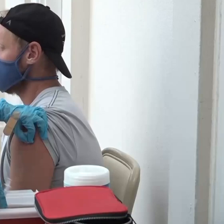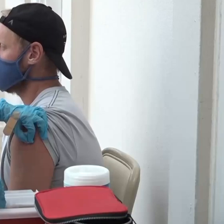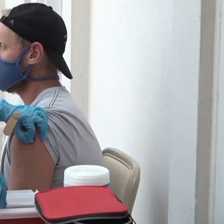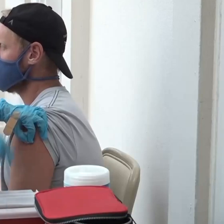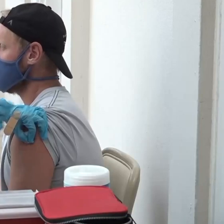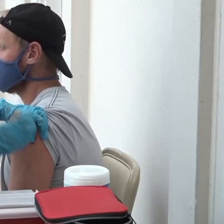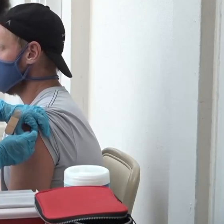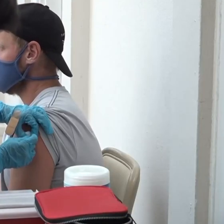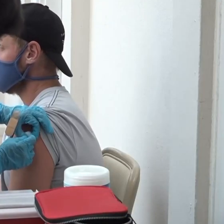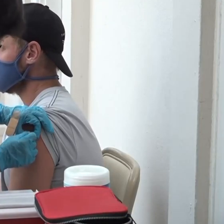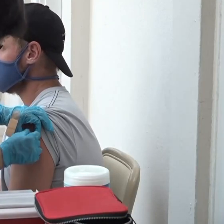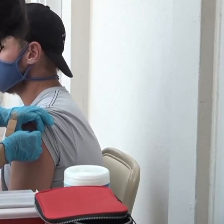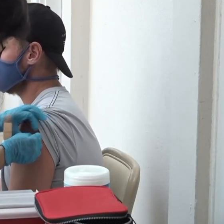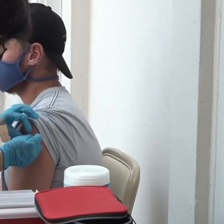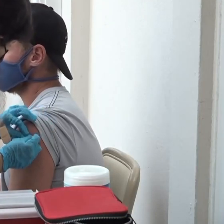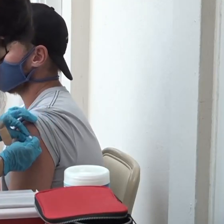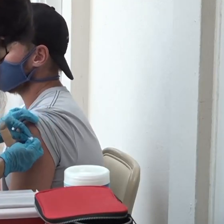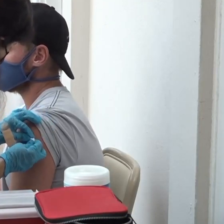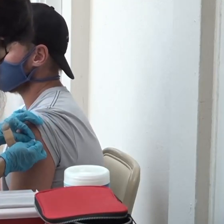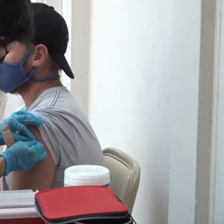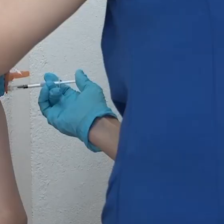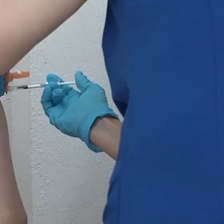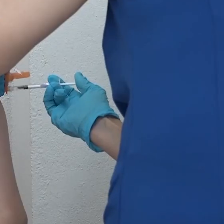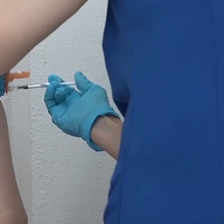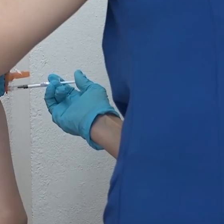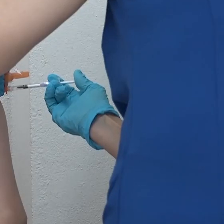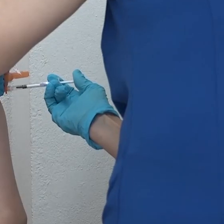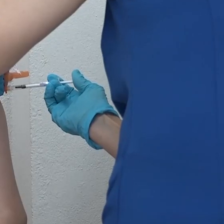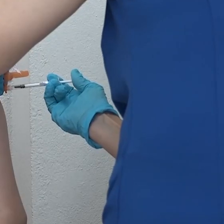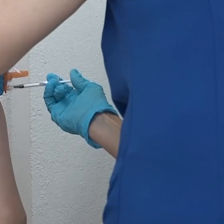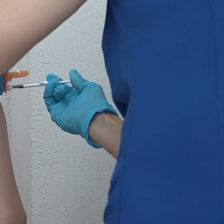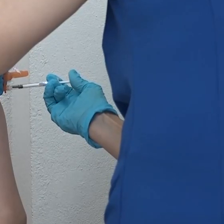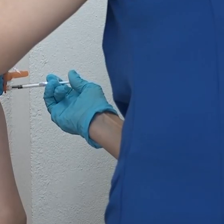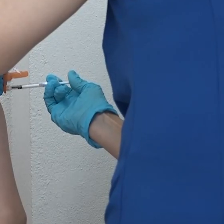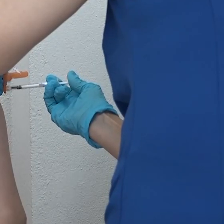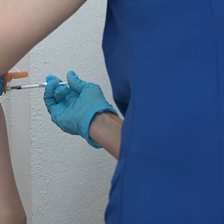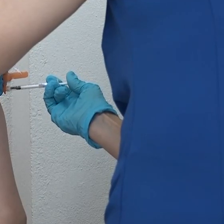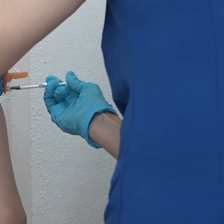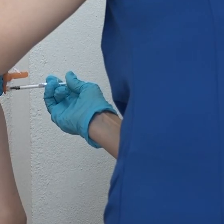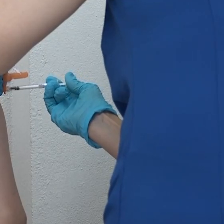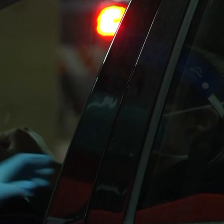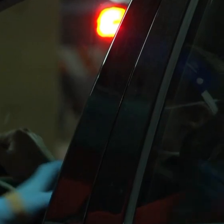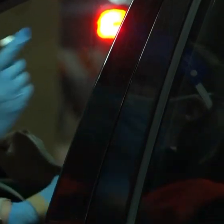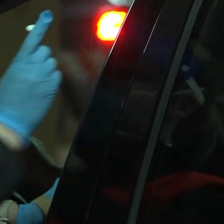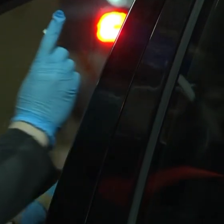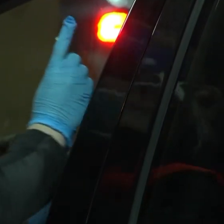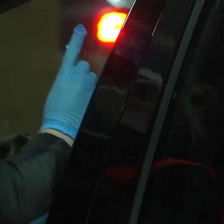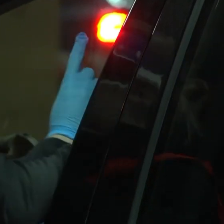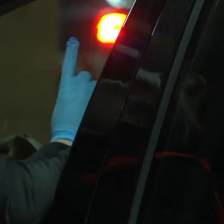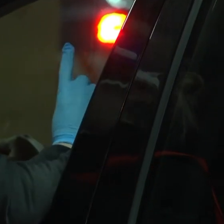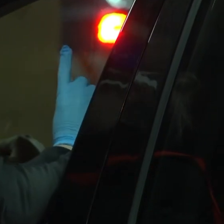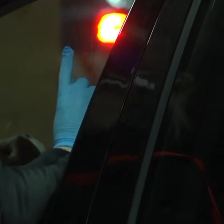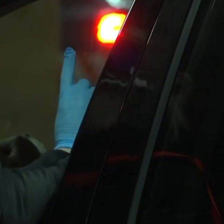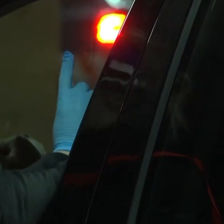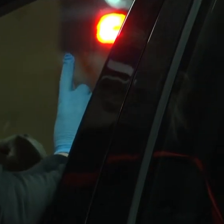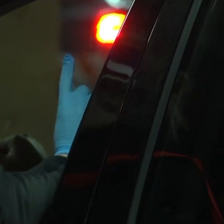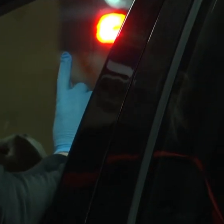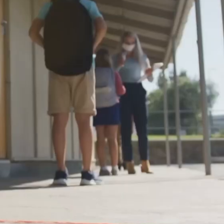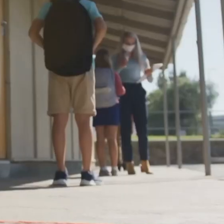this is in part due to the success of the vaccination clinics held throughout the year at locations across the city